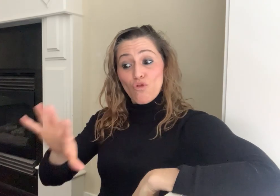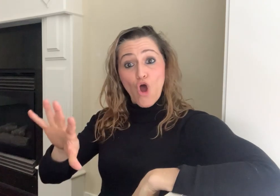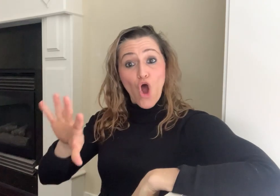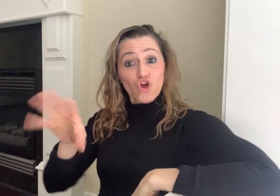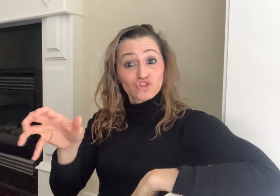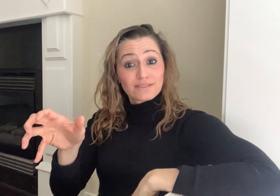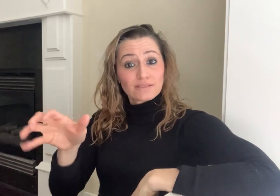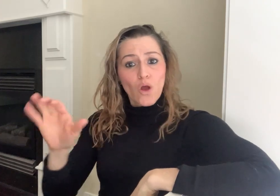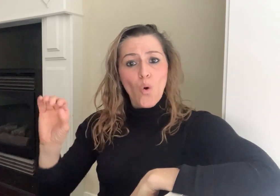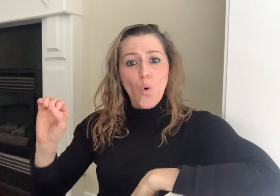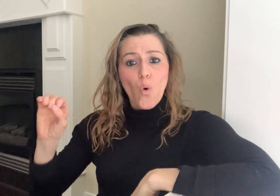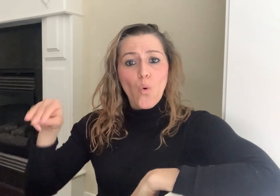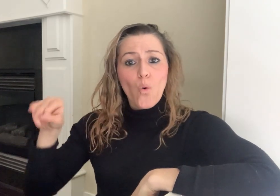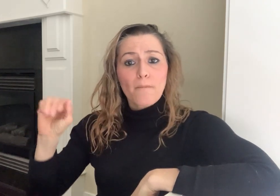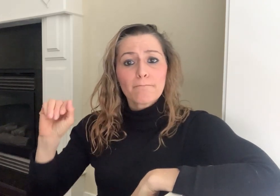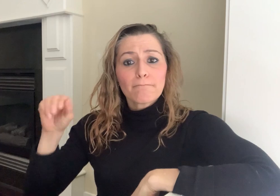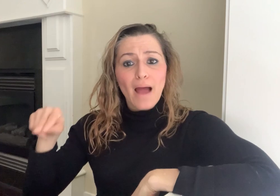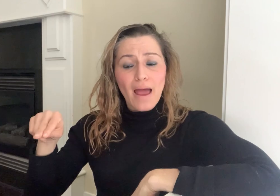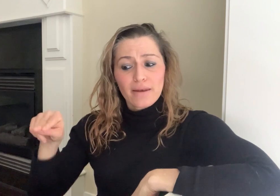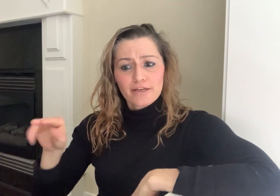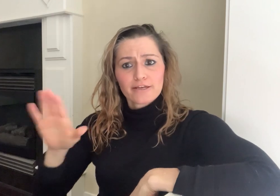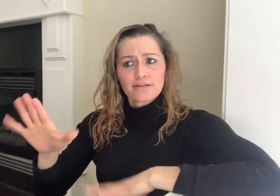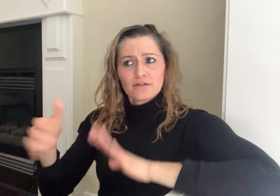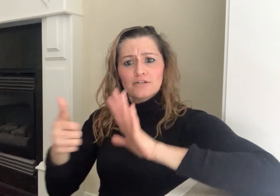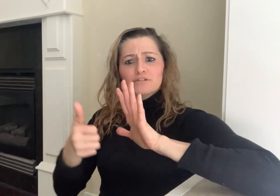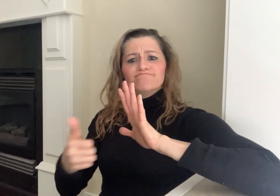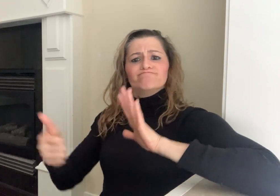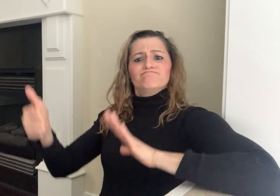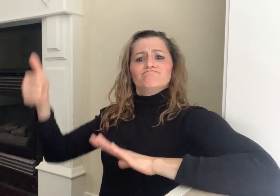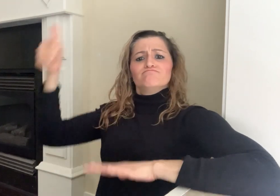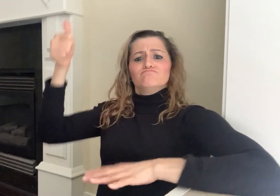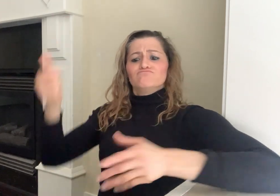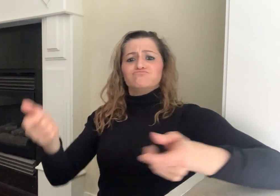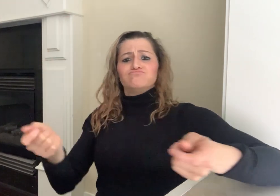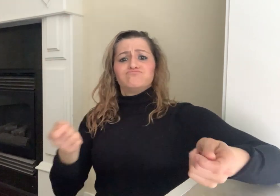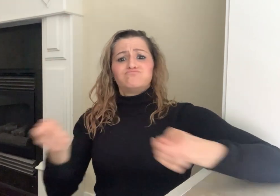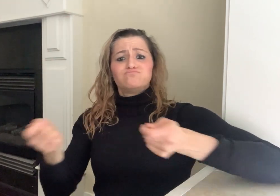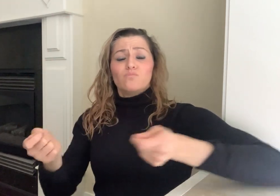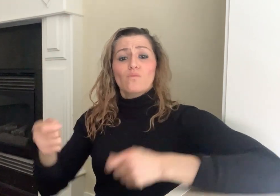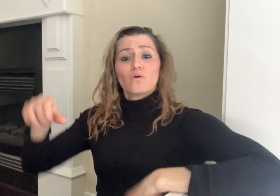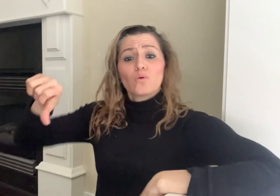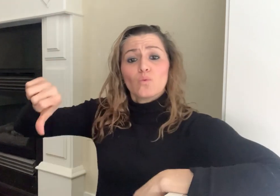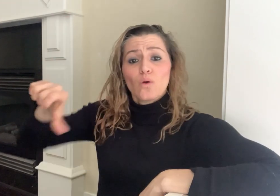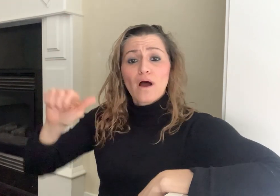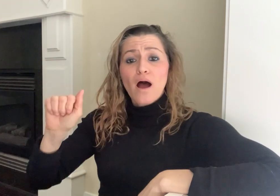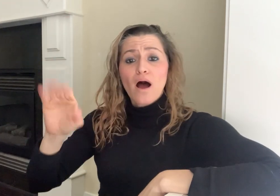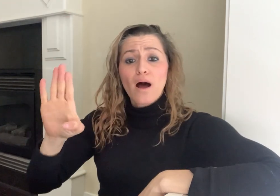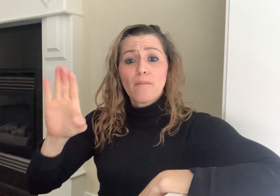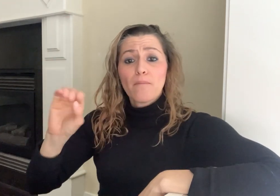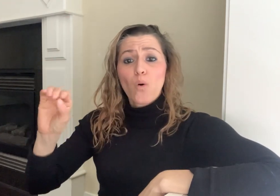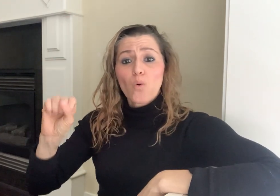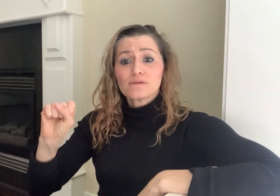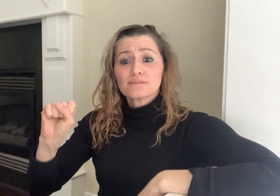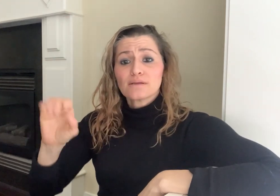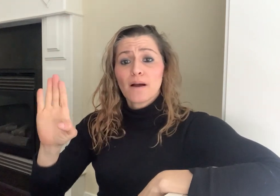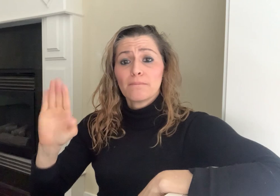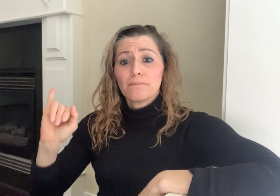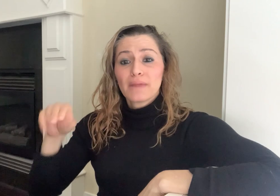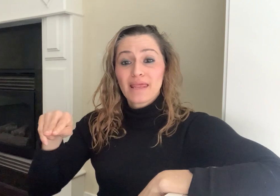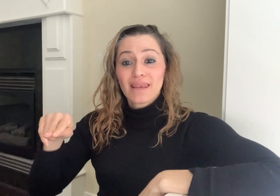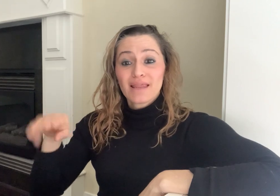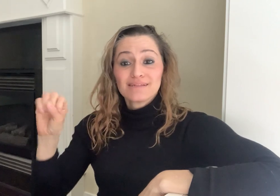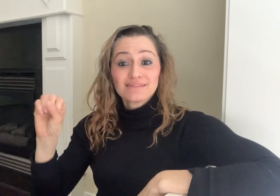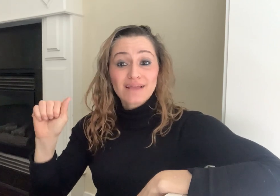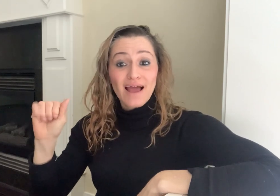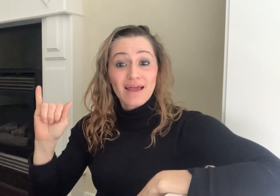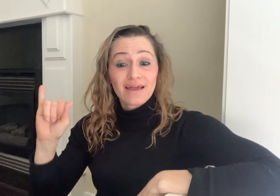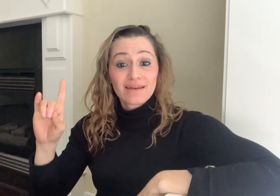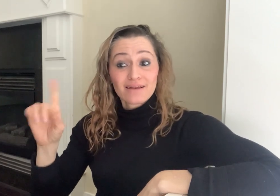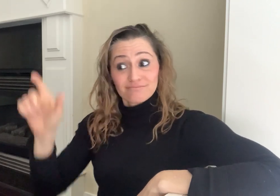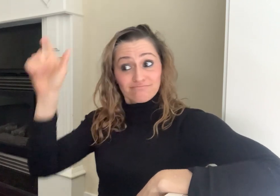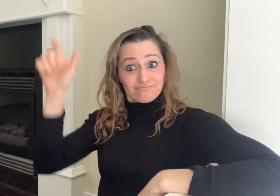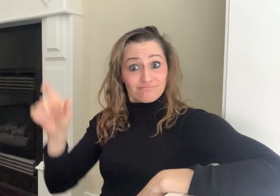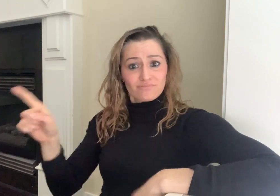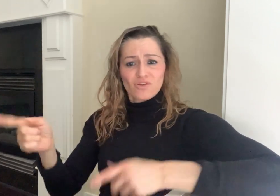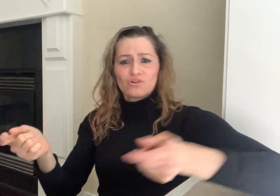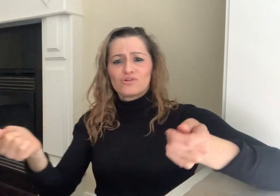Last January after the death of Sultan Qaboos bin Said who was